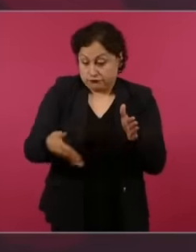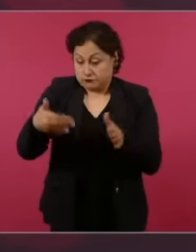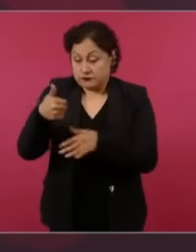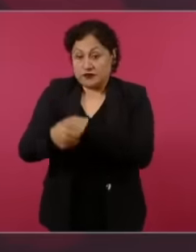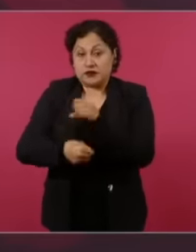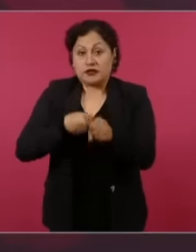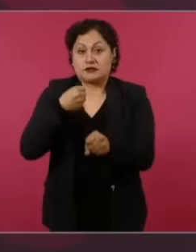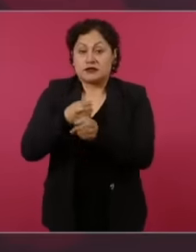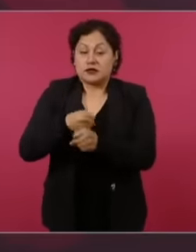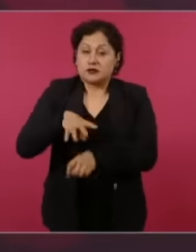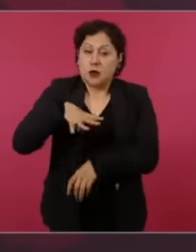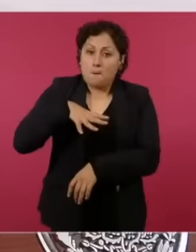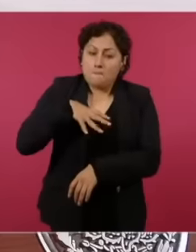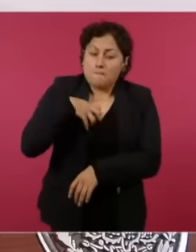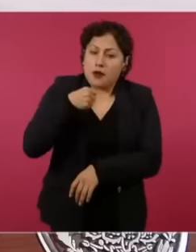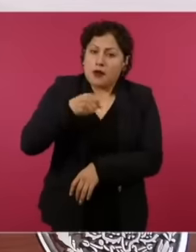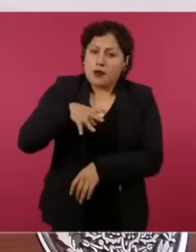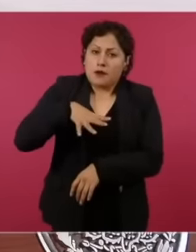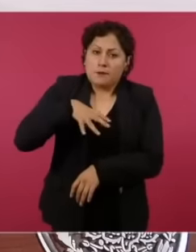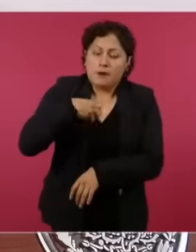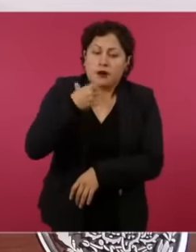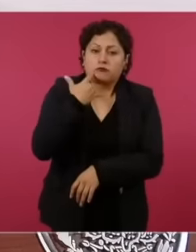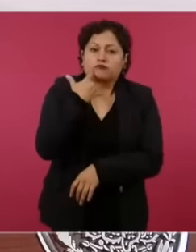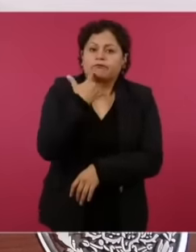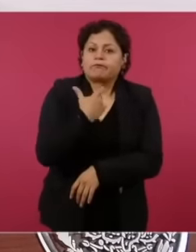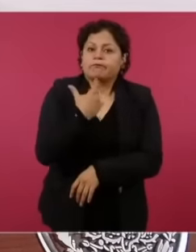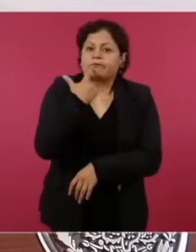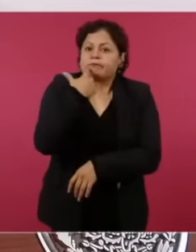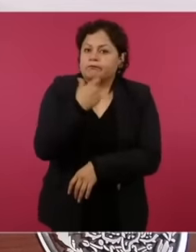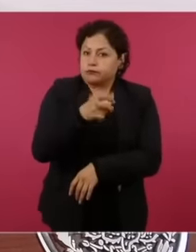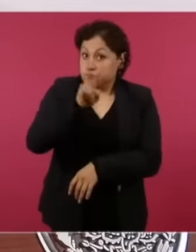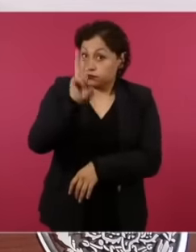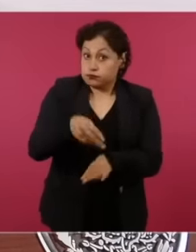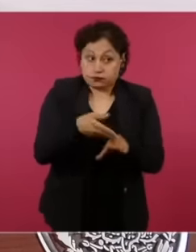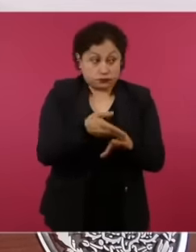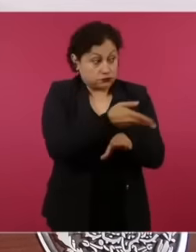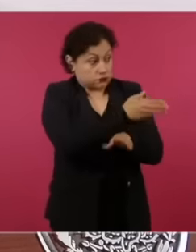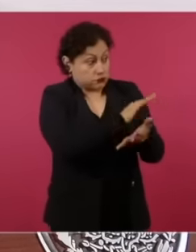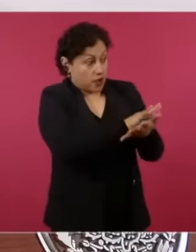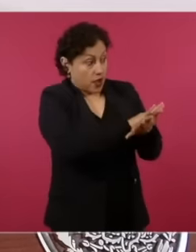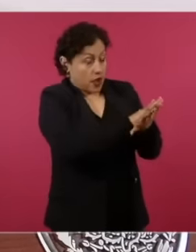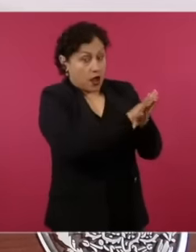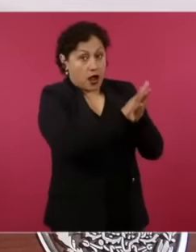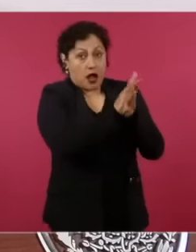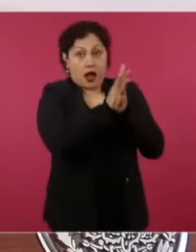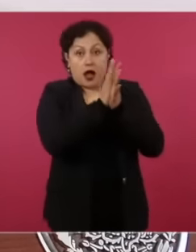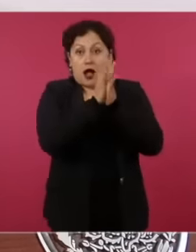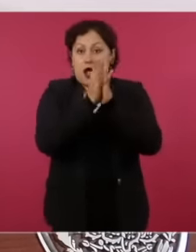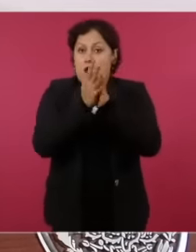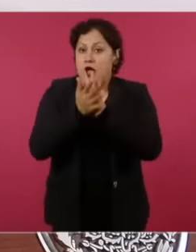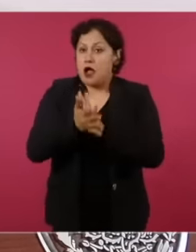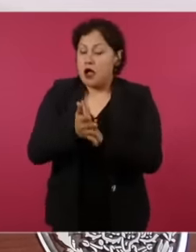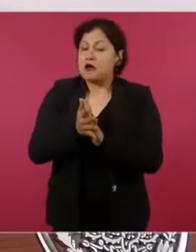has still been a feat. What has been achieved in 6 years